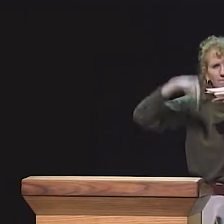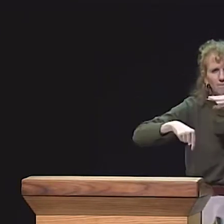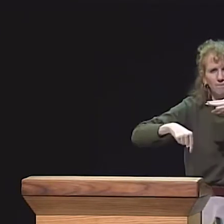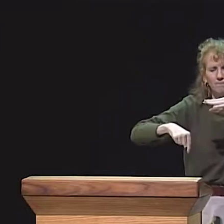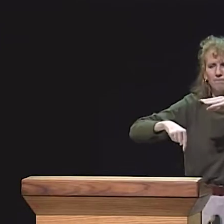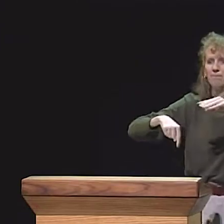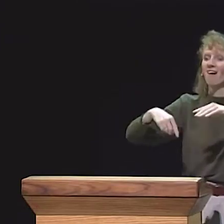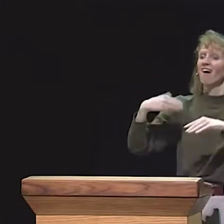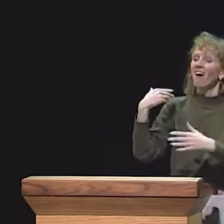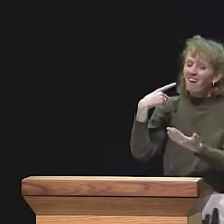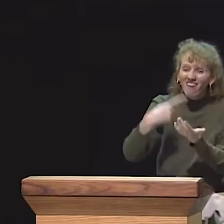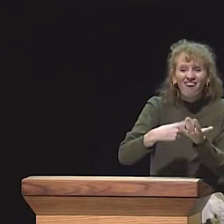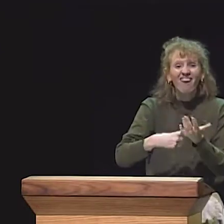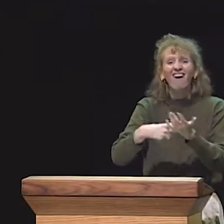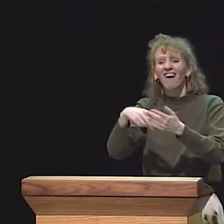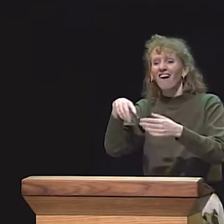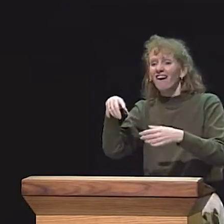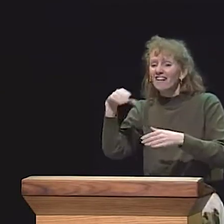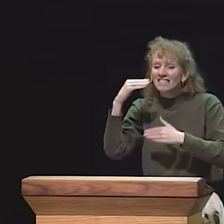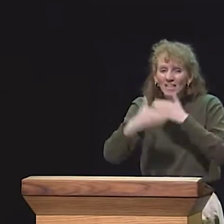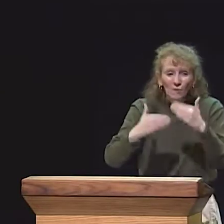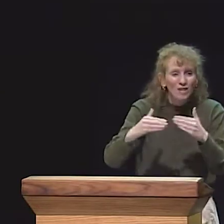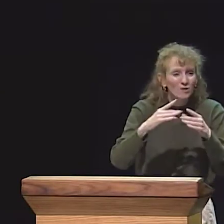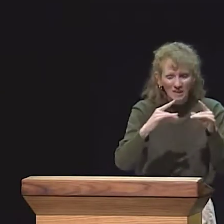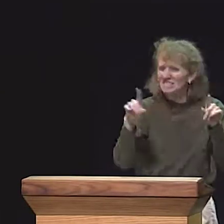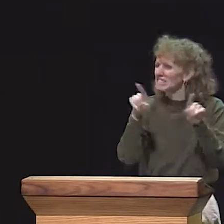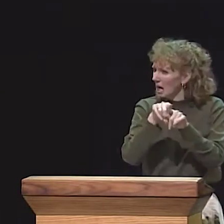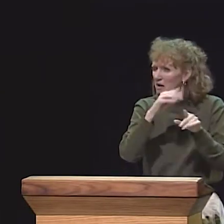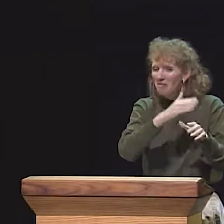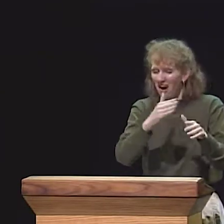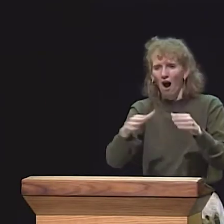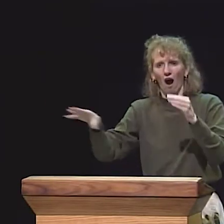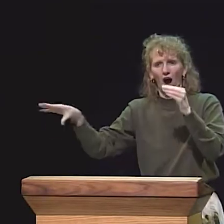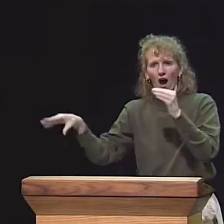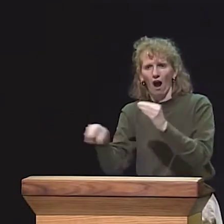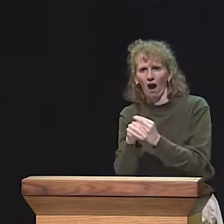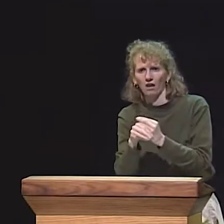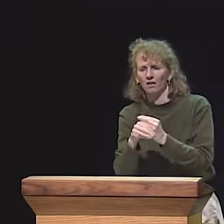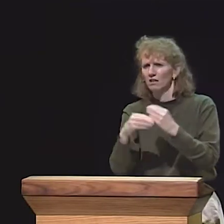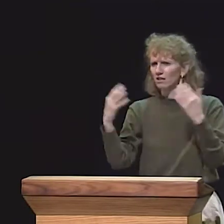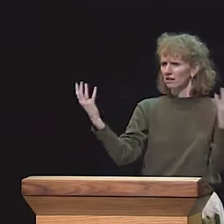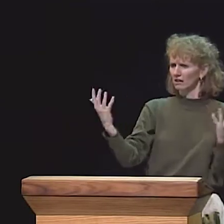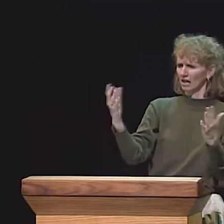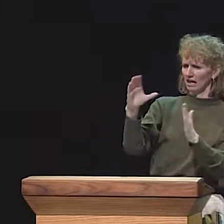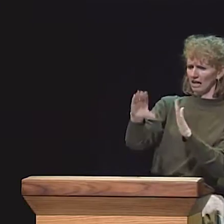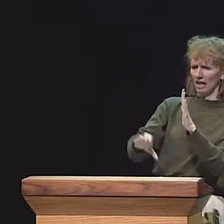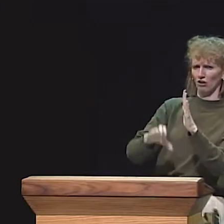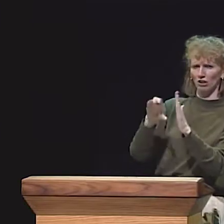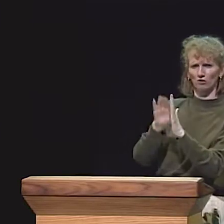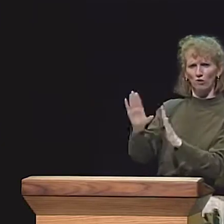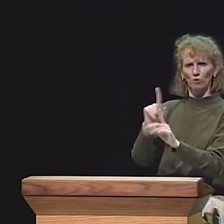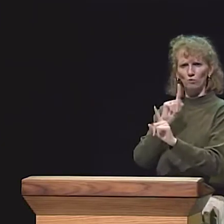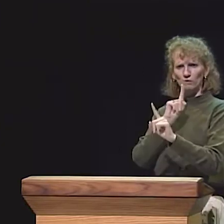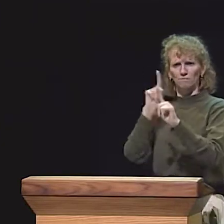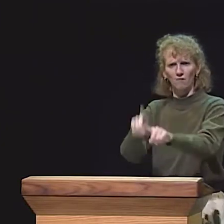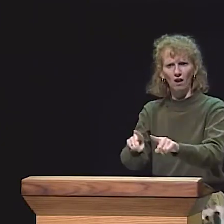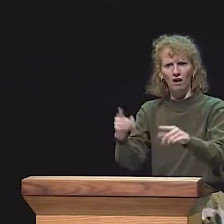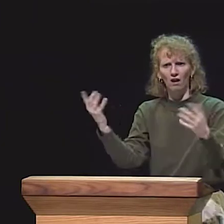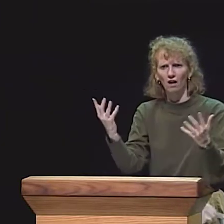THE STORY STRUCTURE ANALYSIS. THE MORE DETAILED ANALYSIS OF WHAT'S GOING ON. MORE SEQUENCE, MORE DISCUSSION OF A SEQUENCE,